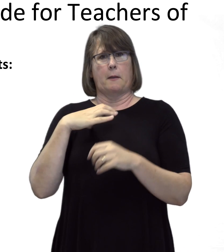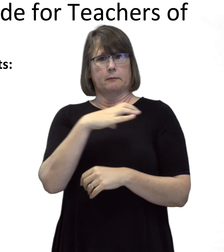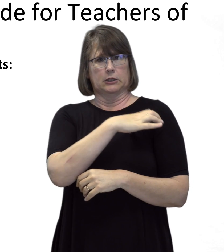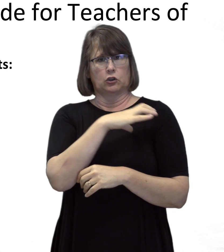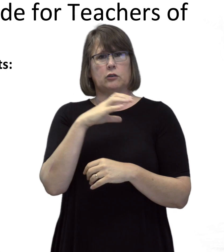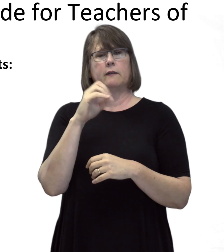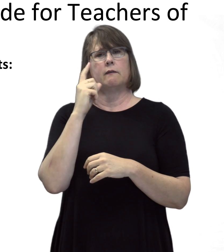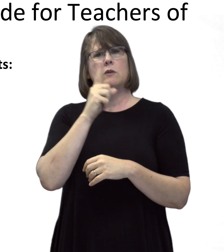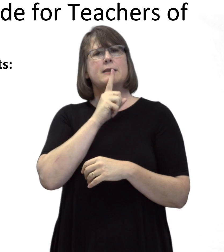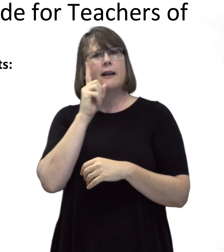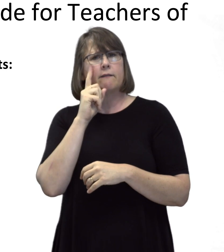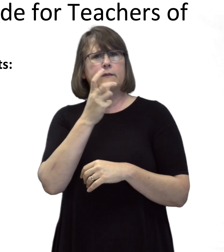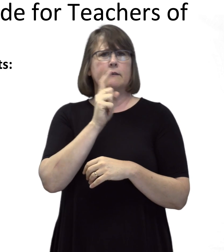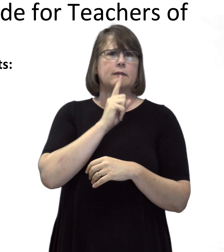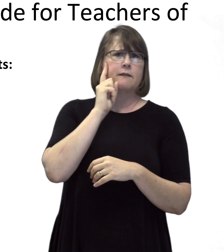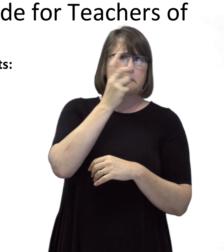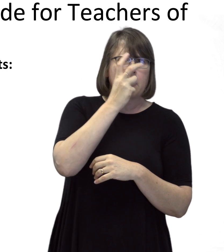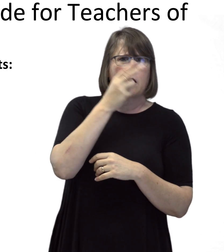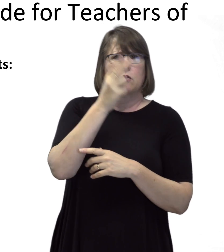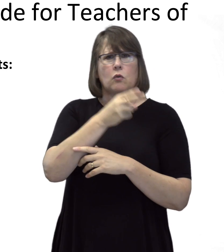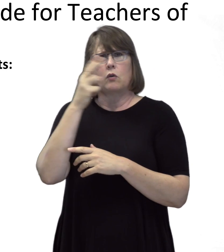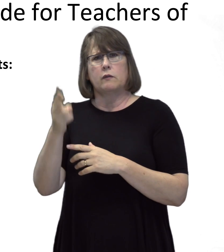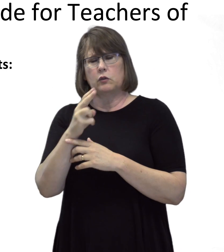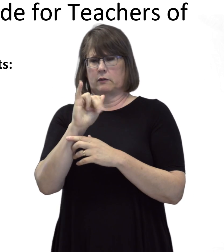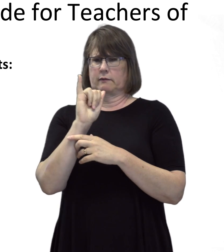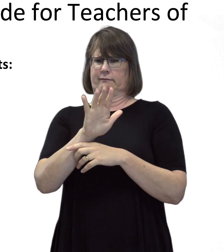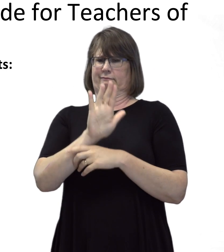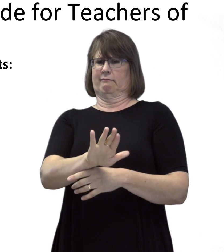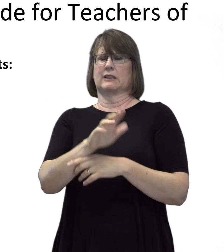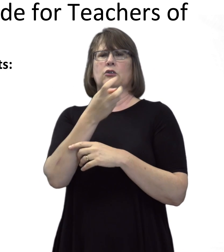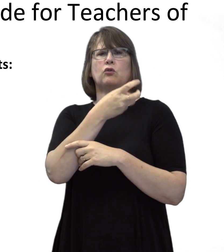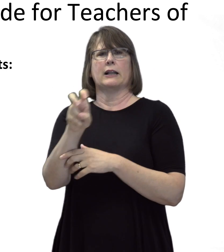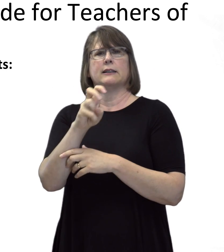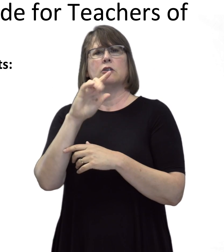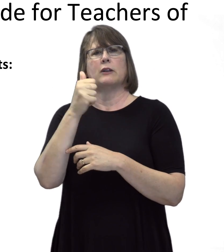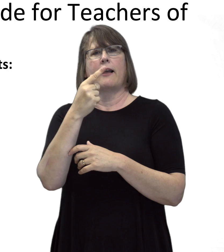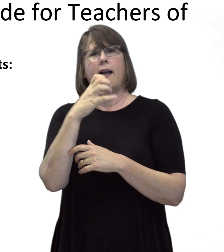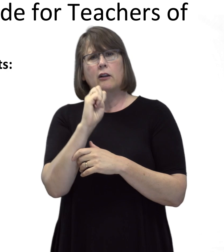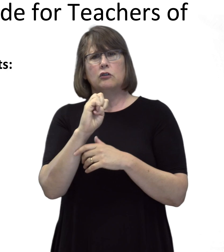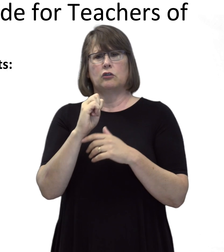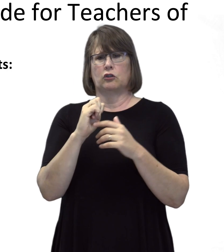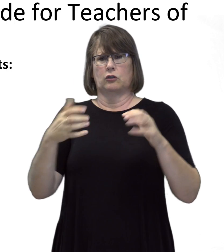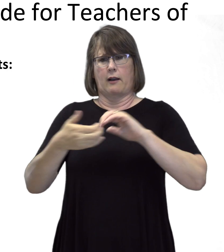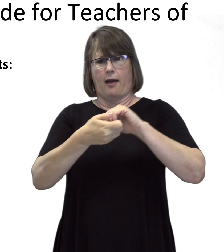The Minnesota Commission for Deaf, Deafblind and Hard of Hearing’s transition-age collaborative group